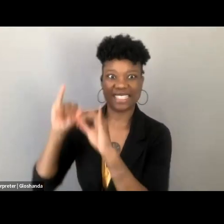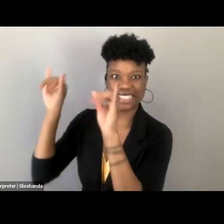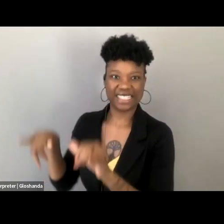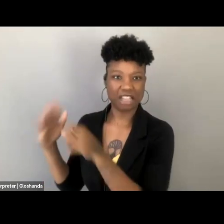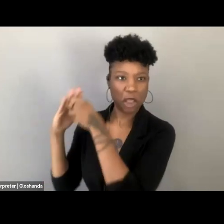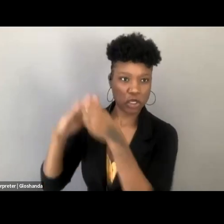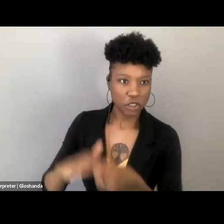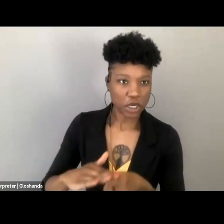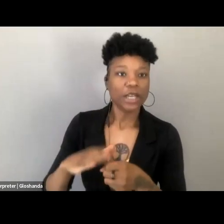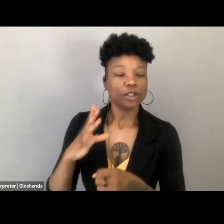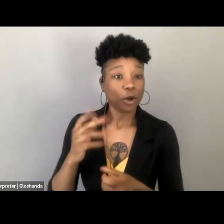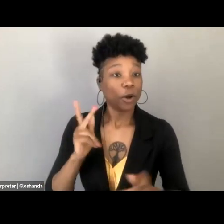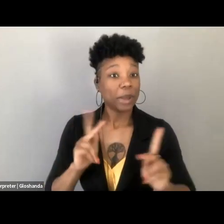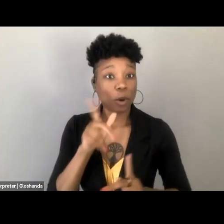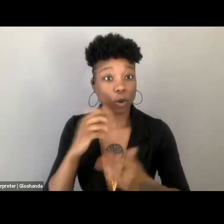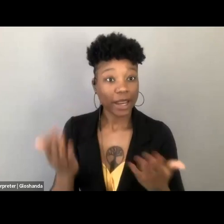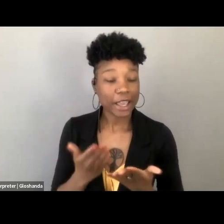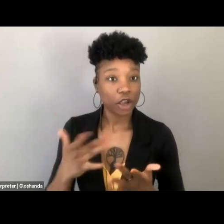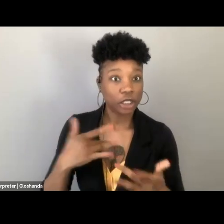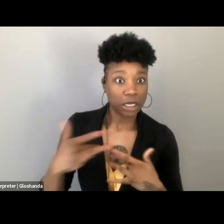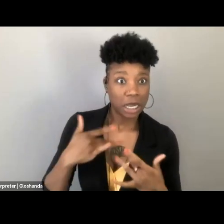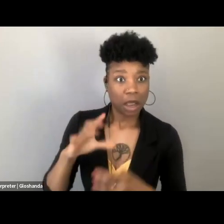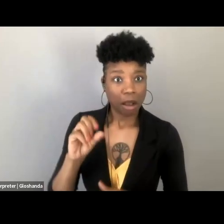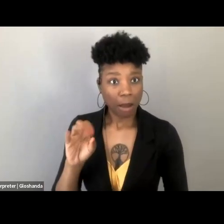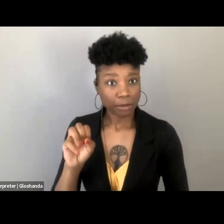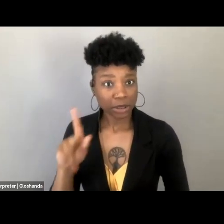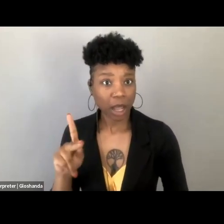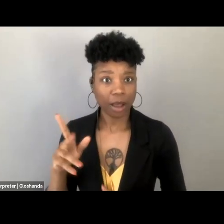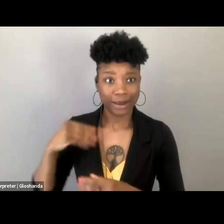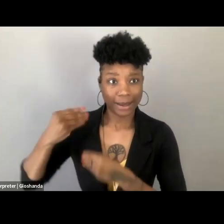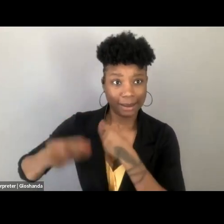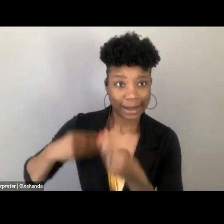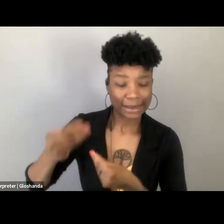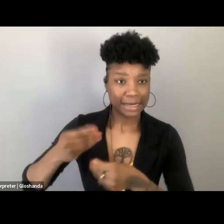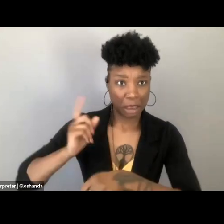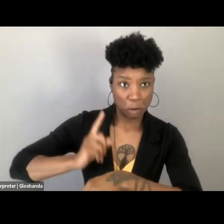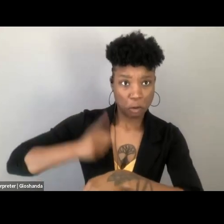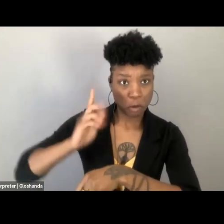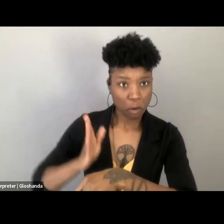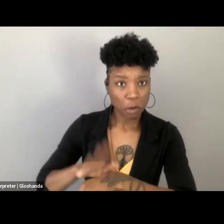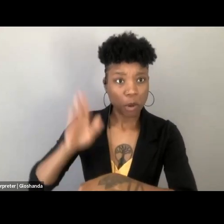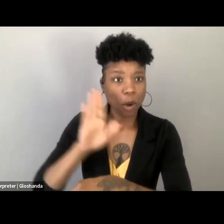who is concerned about Comstock's legacy and censorship will get involved at the very grassroots local level, maybe writing letters to your school board,